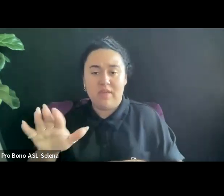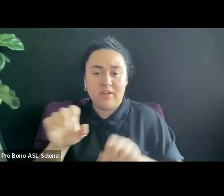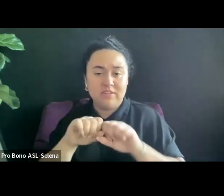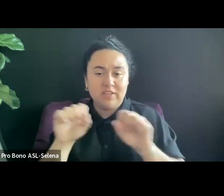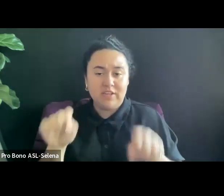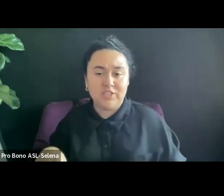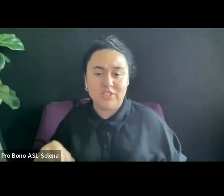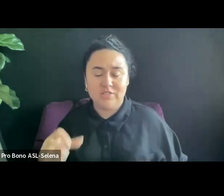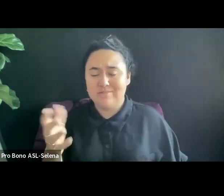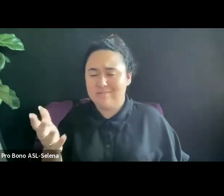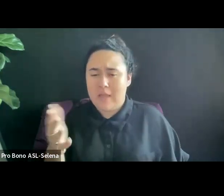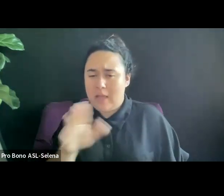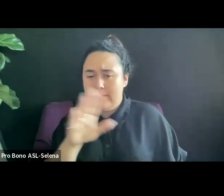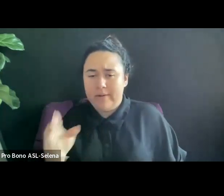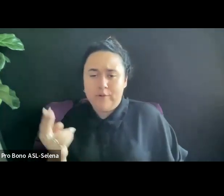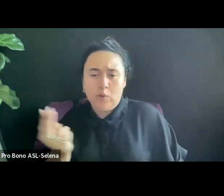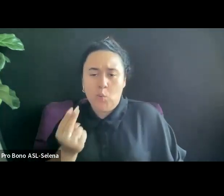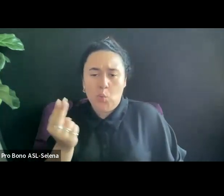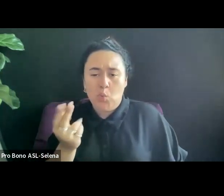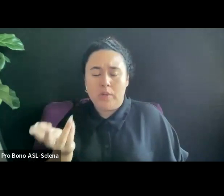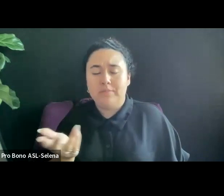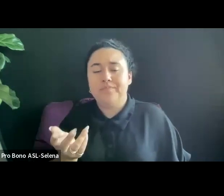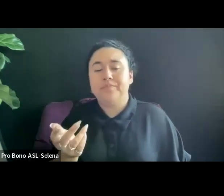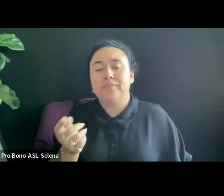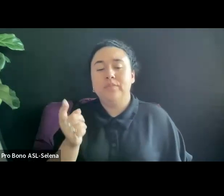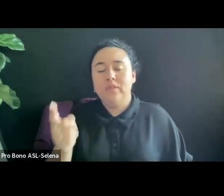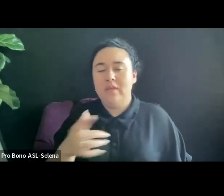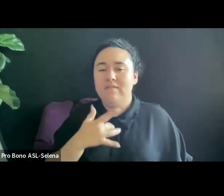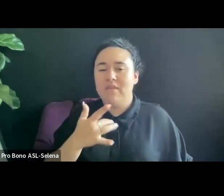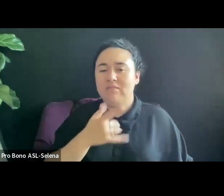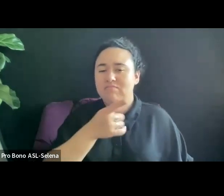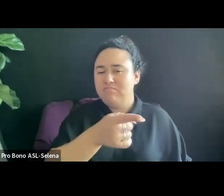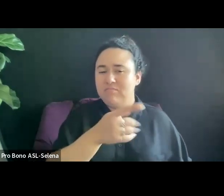THEY FELT FILMMAKER S DID NOT BOTH TORE LOOK AT THEIR WEBSITE BEFORE PITCHING TO THEM.